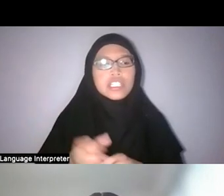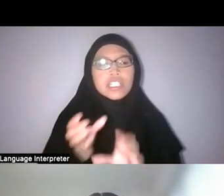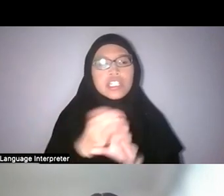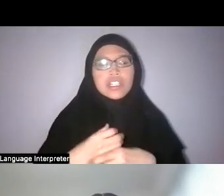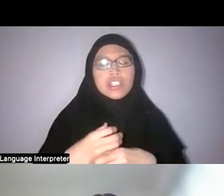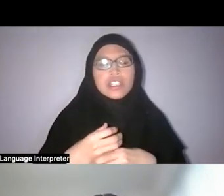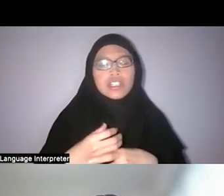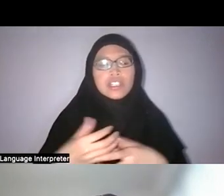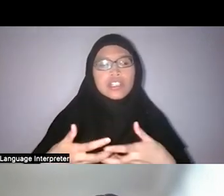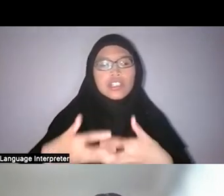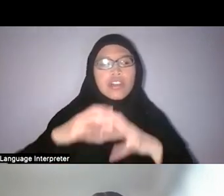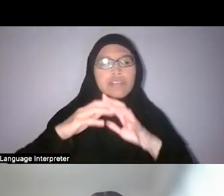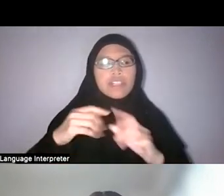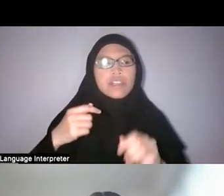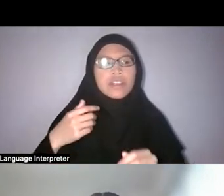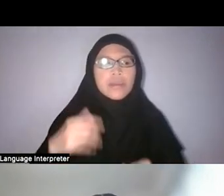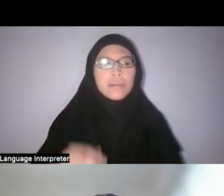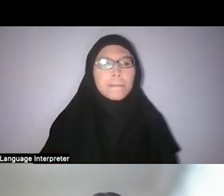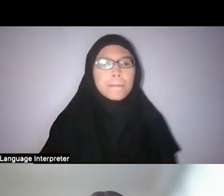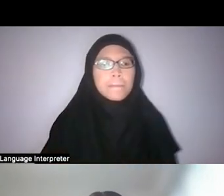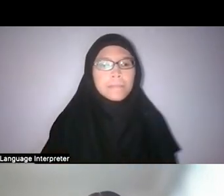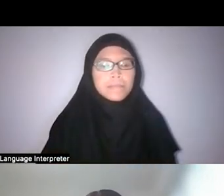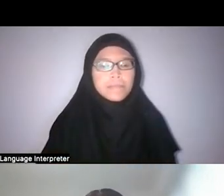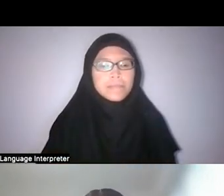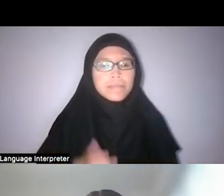Like, we might learn about people like Ridley, like Burkill.